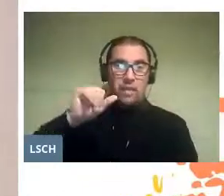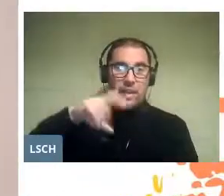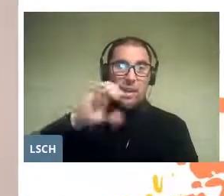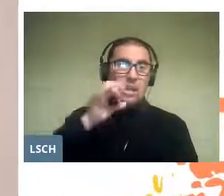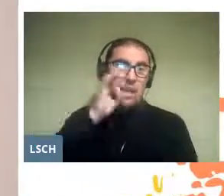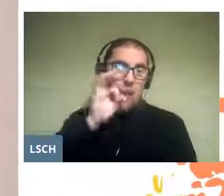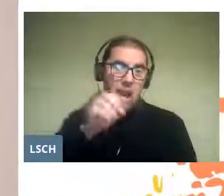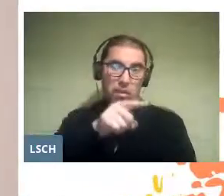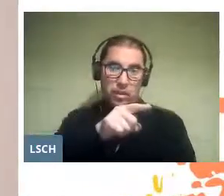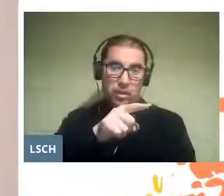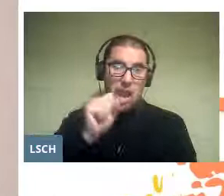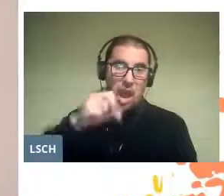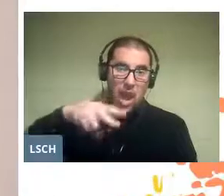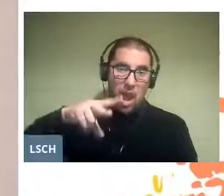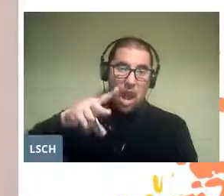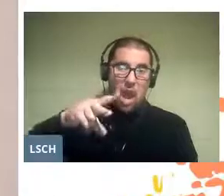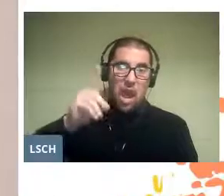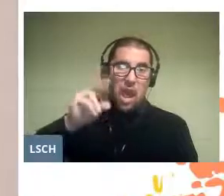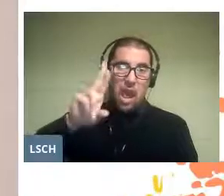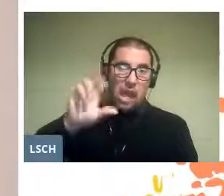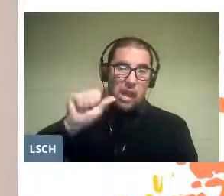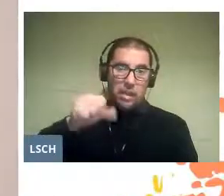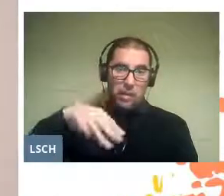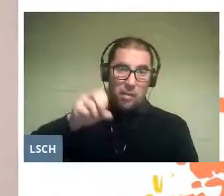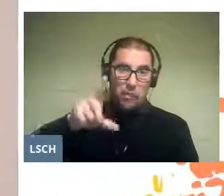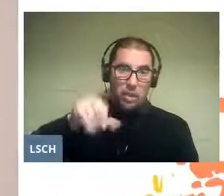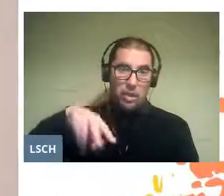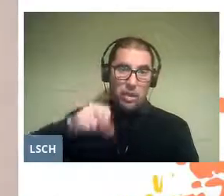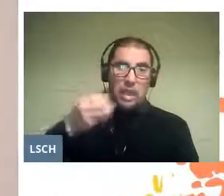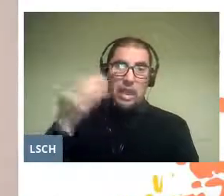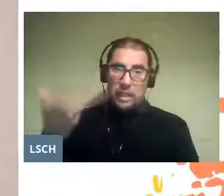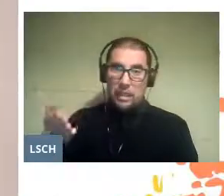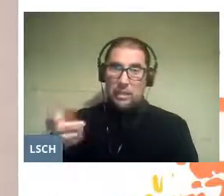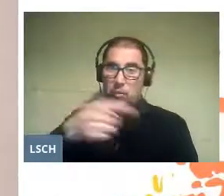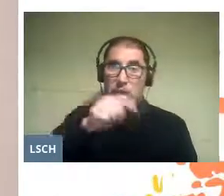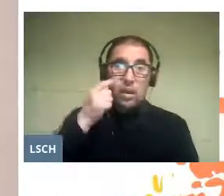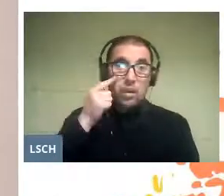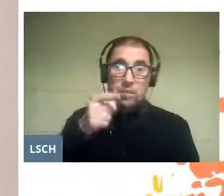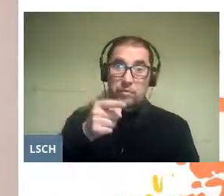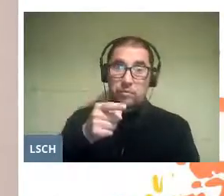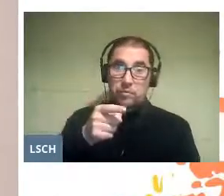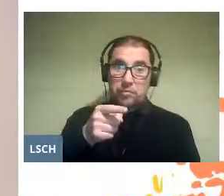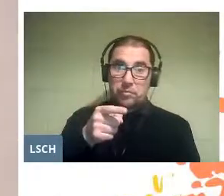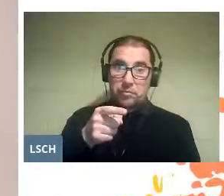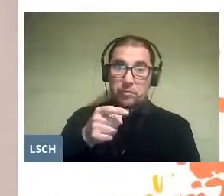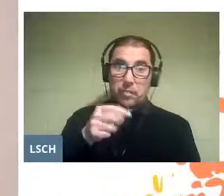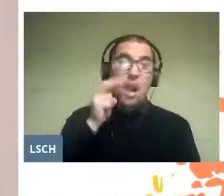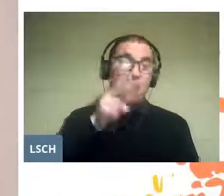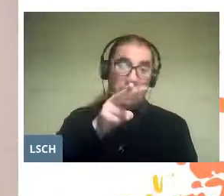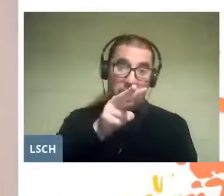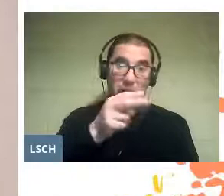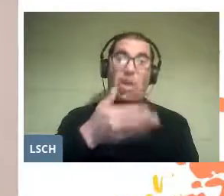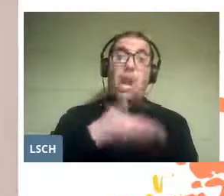Andrea Molina, whom you saw at the opera Carmen.